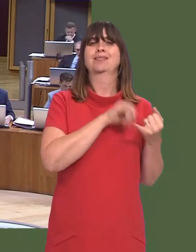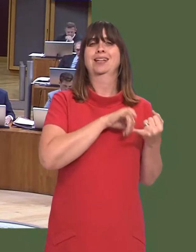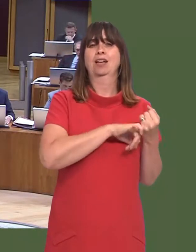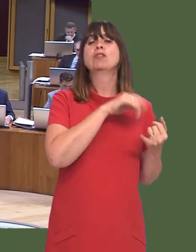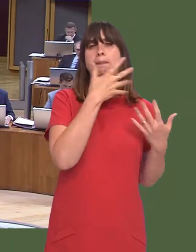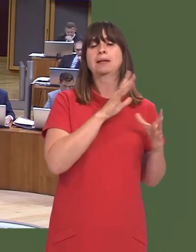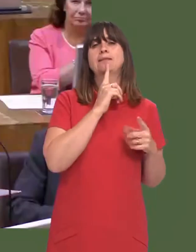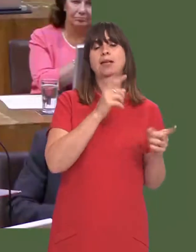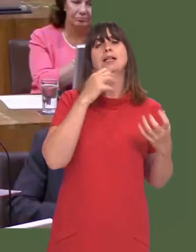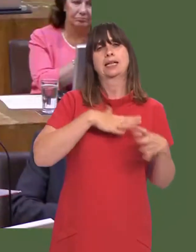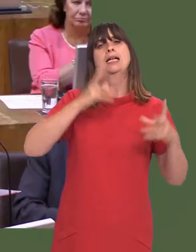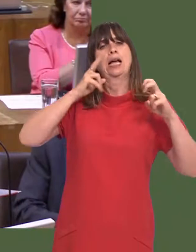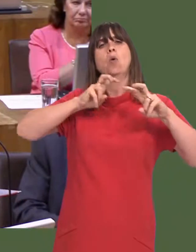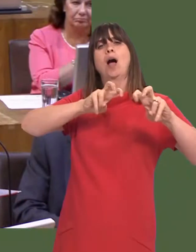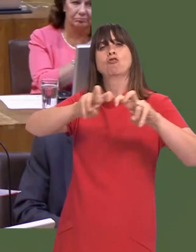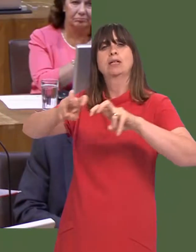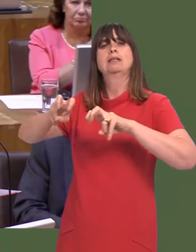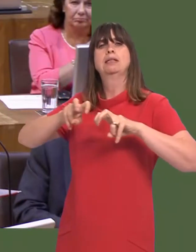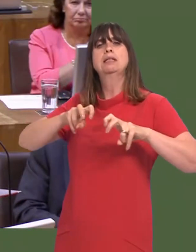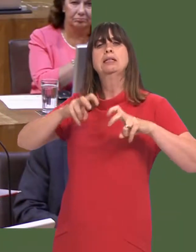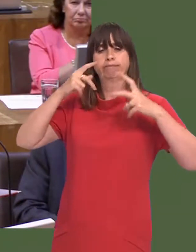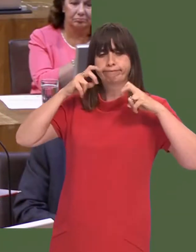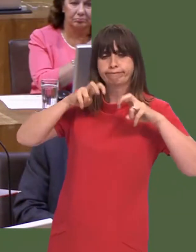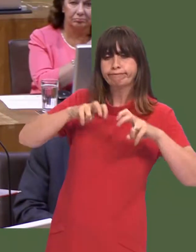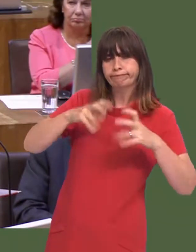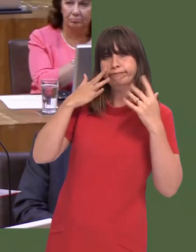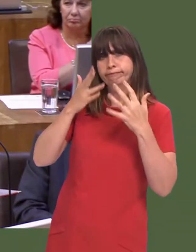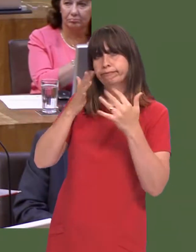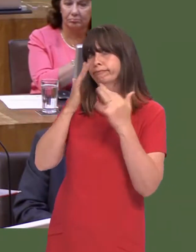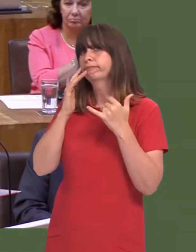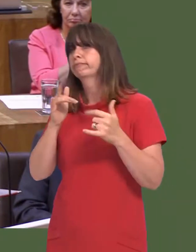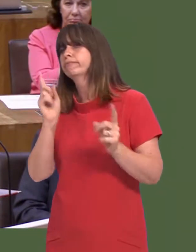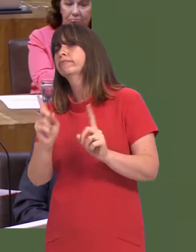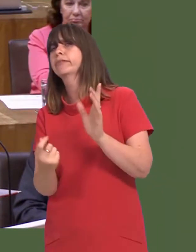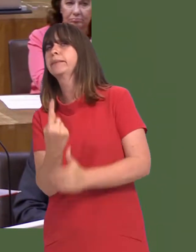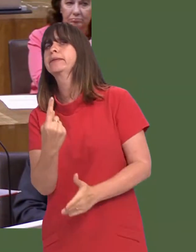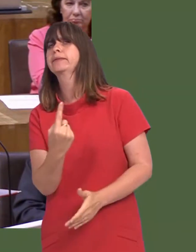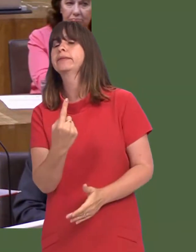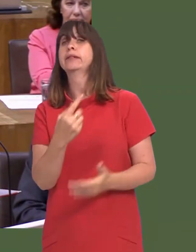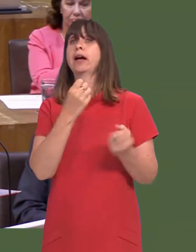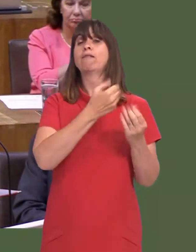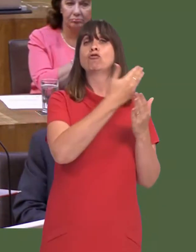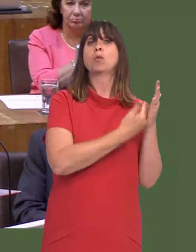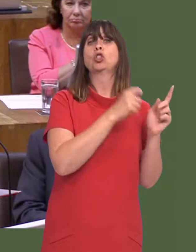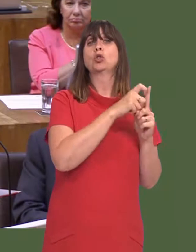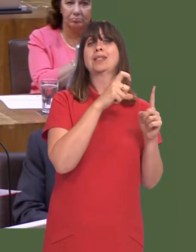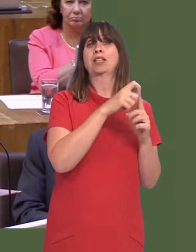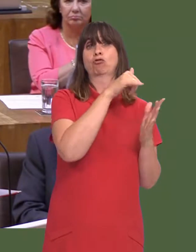to take its course. Secondly, the process of talking to the organisations involved who are mentioned in the due diligence